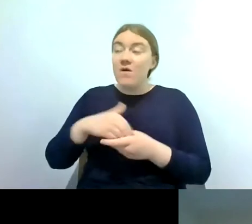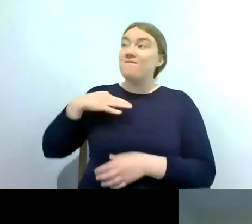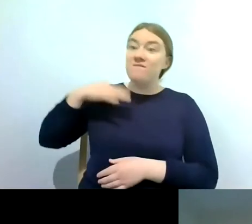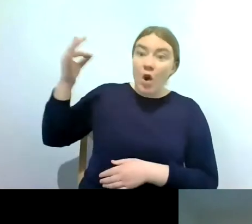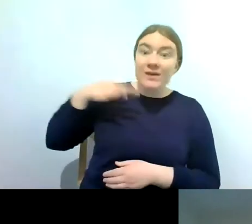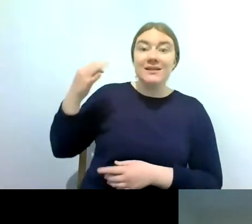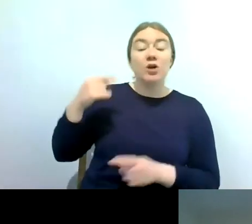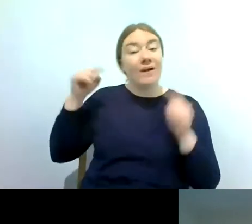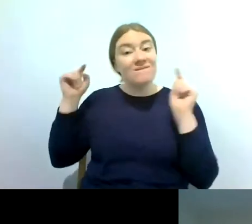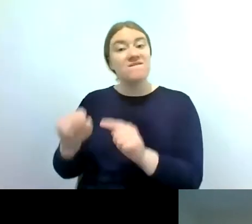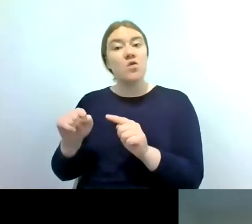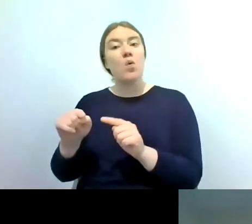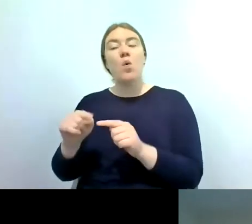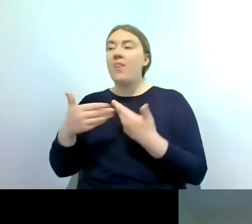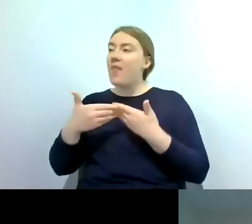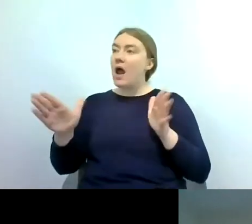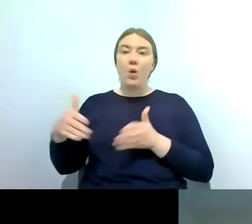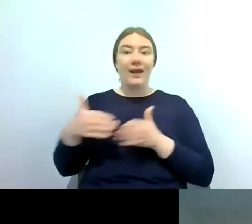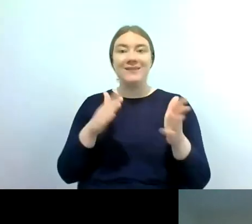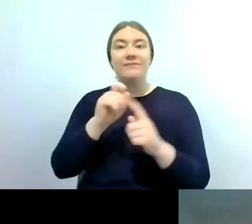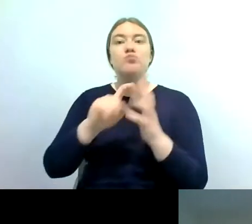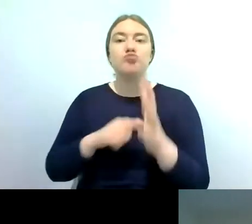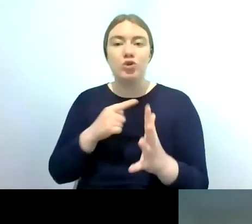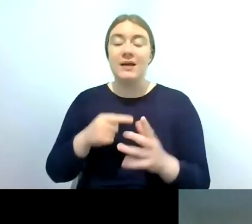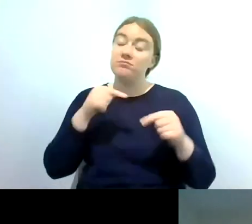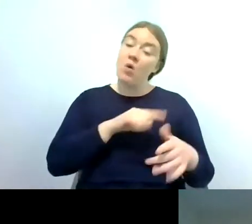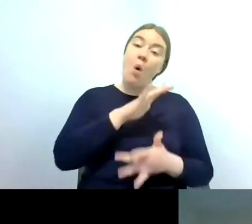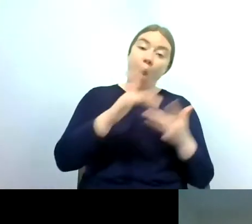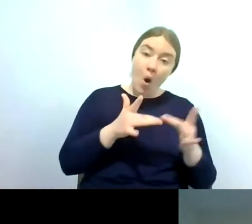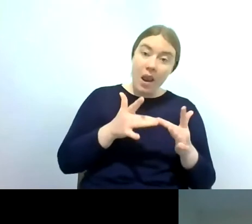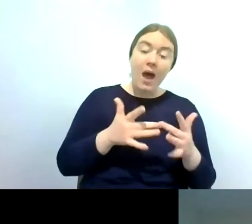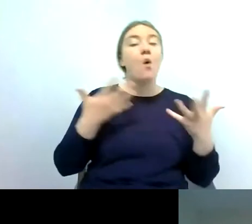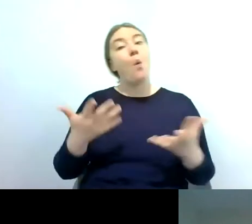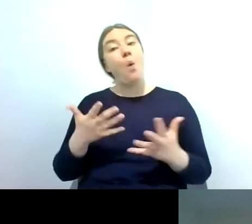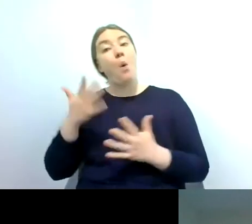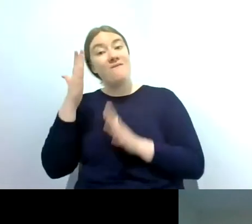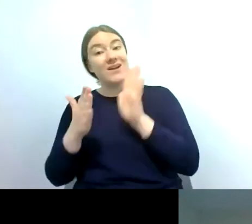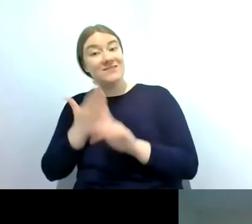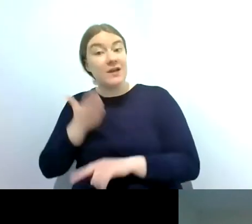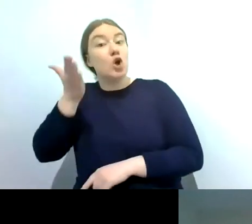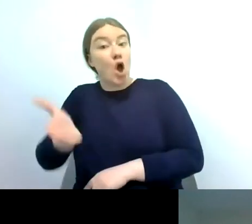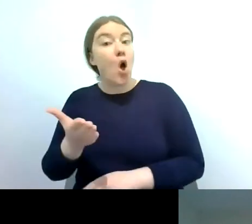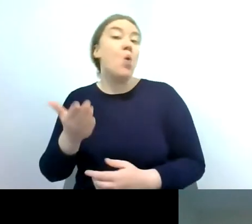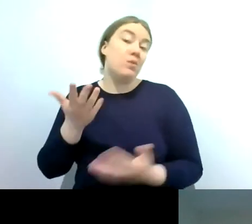the unlocking the severn project both online or in person and so please come along if you would like